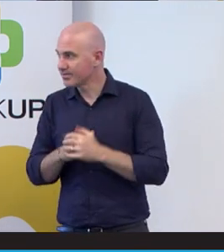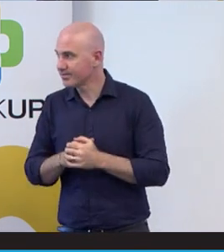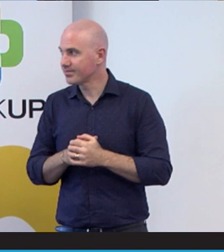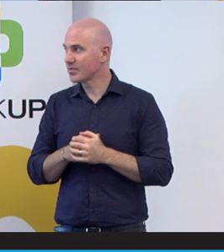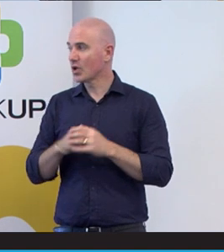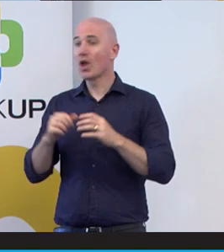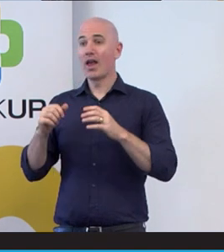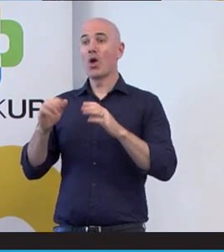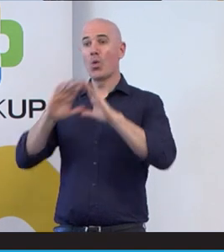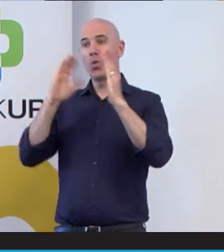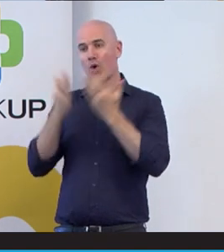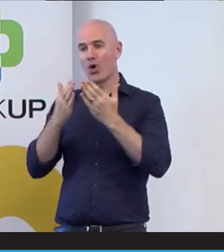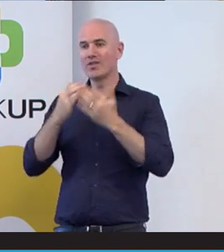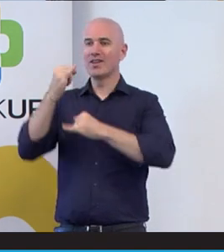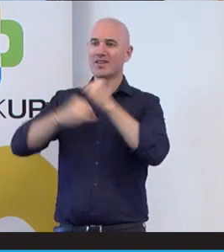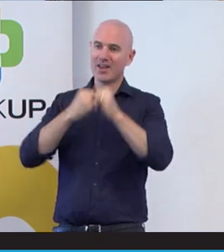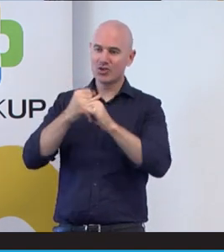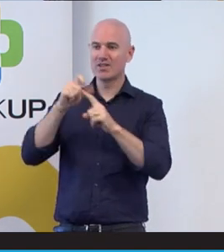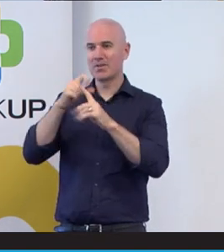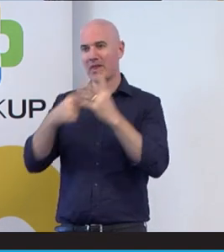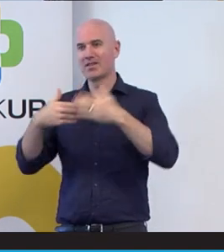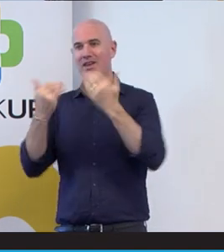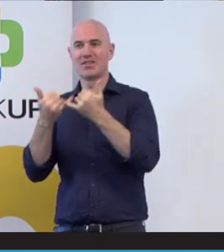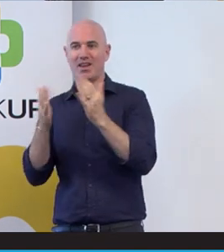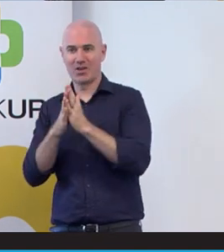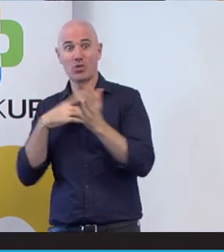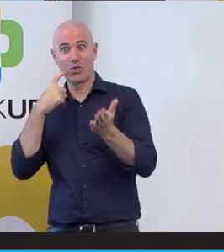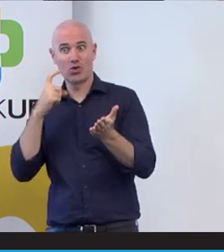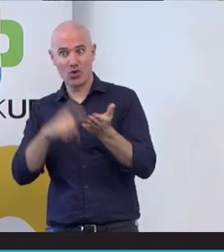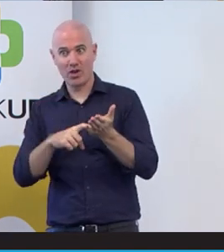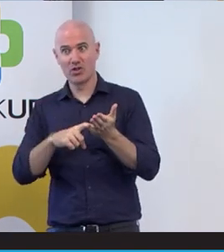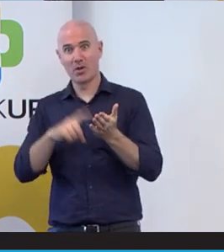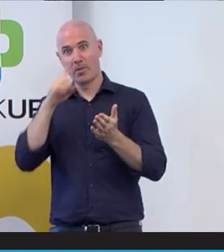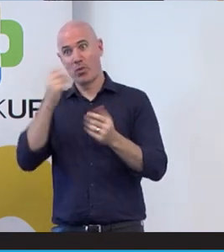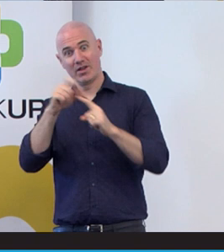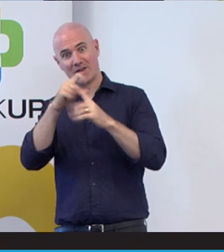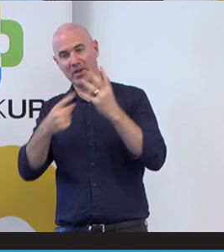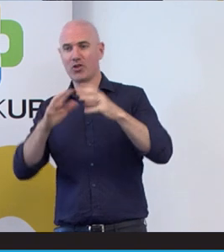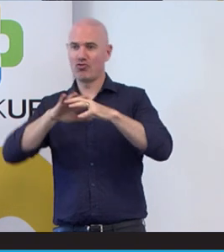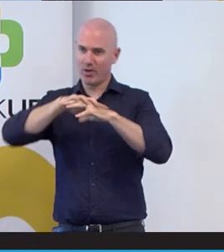disability day, and even I’d like to acknowledge that people disability and world who have strived